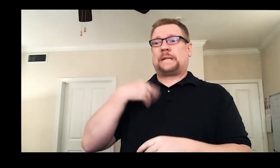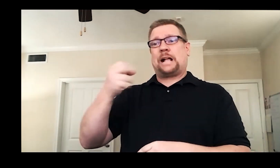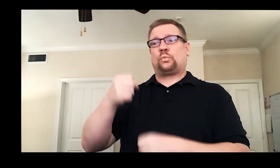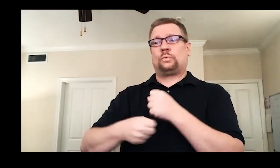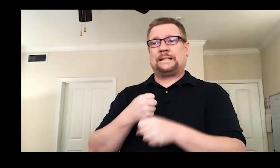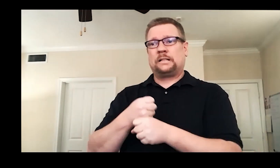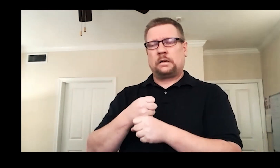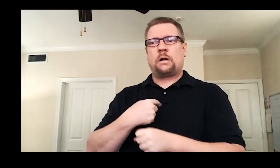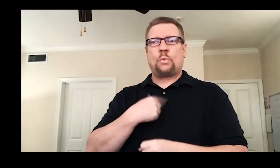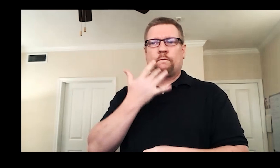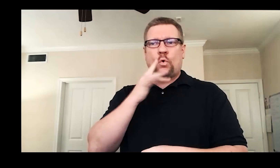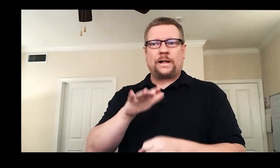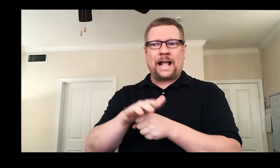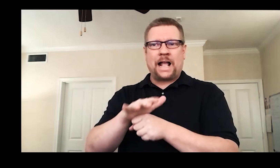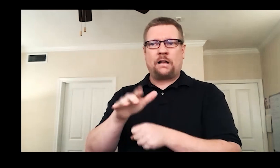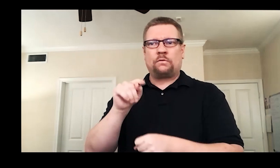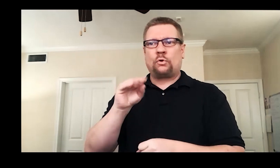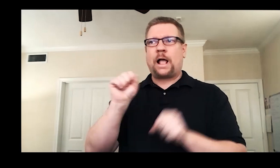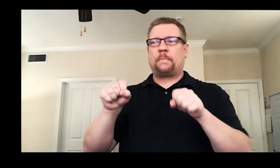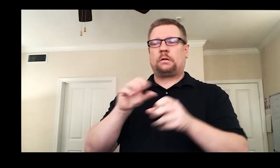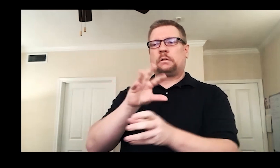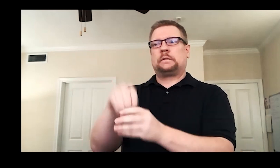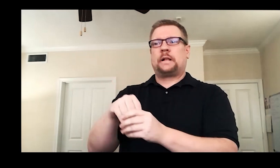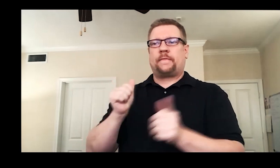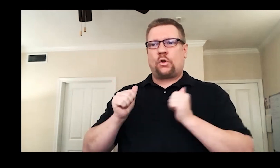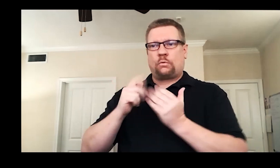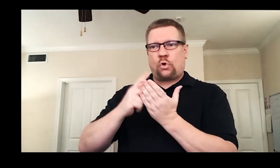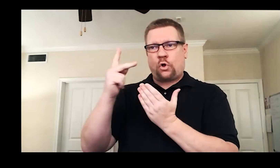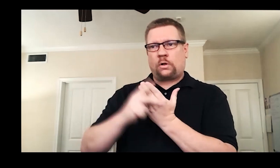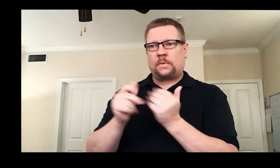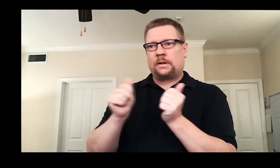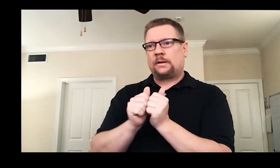During high school, I was fortunate to gain theater experience by being involved